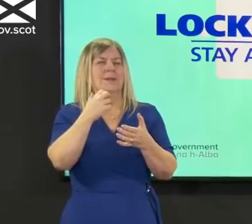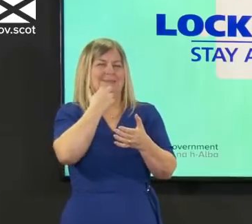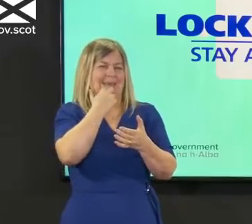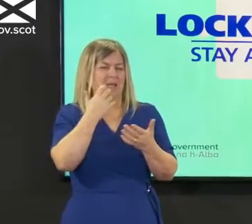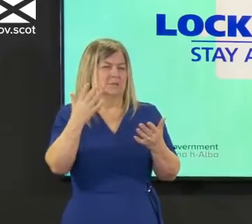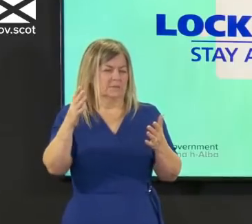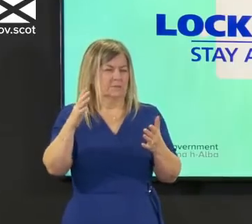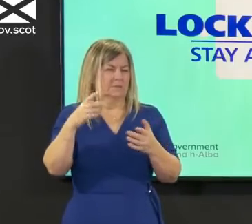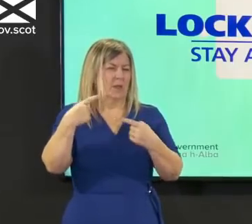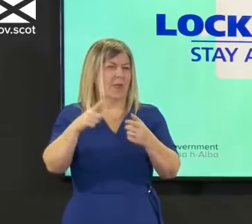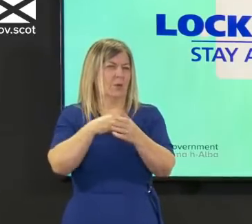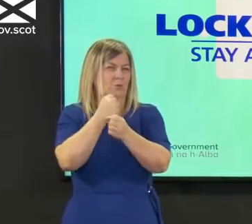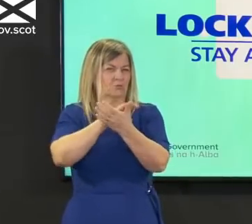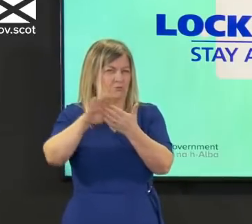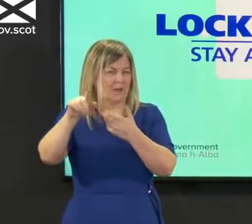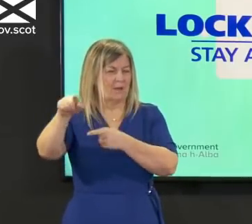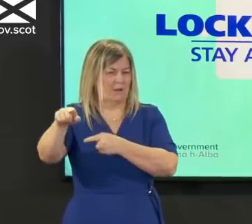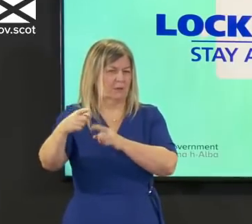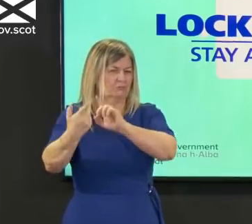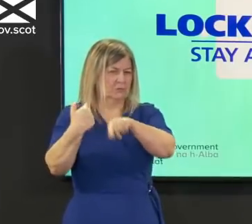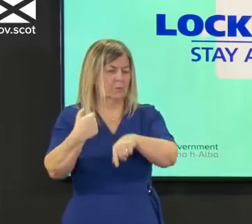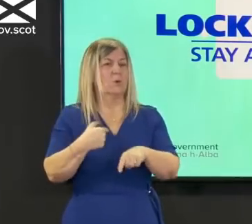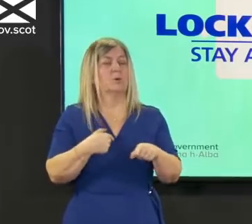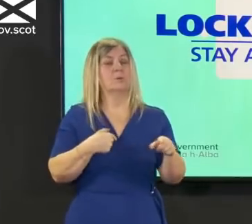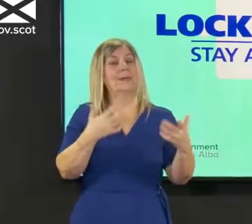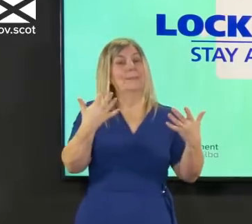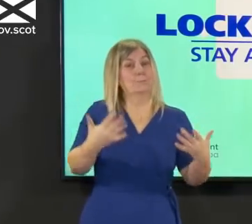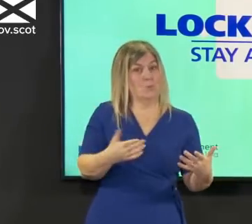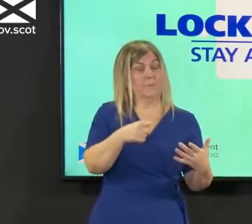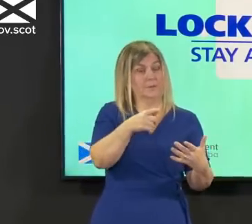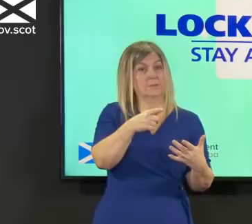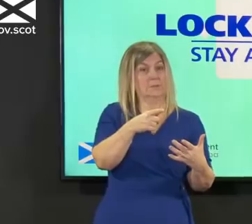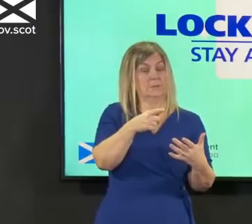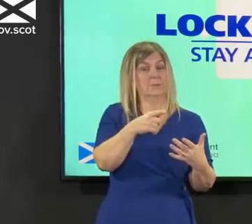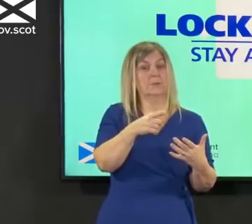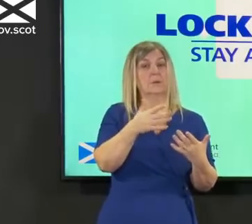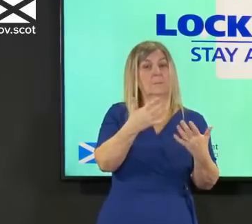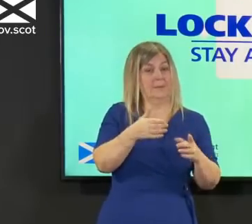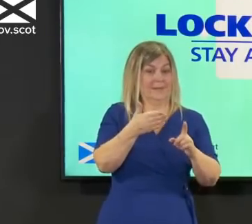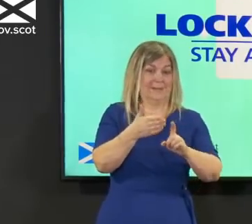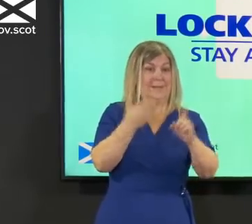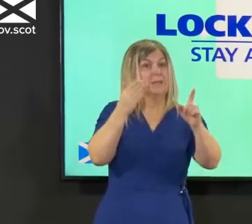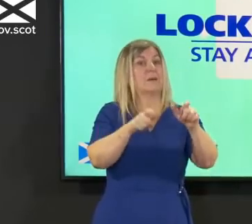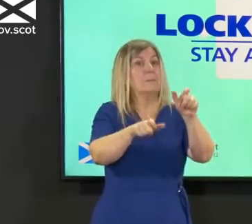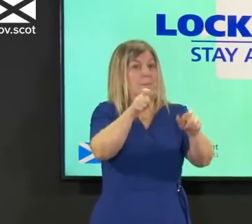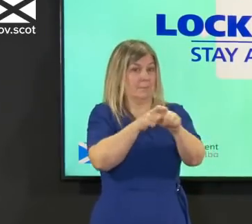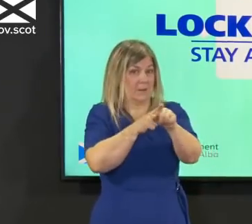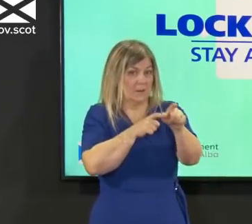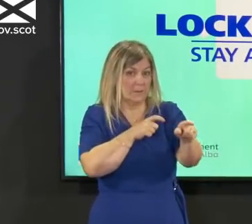is having identified the cases undertaken the tracing of the contacts and the contacts